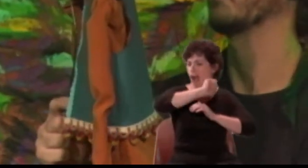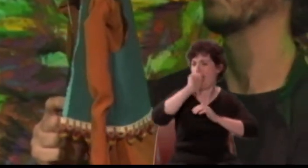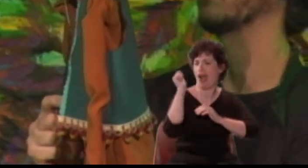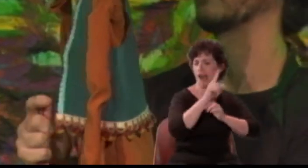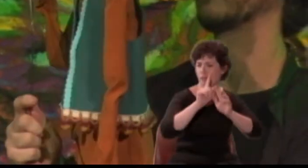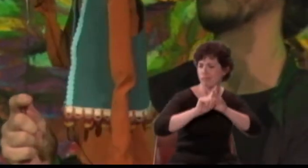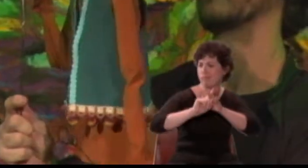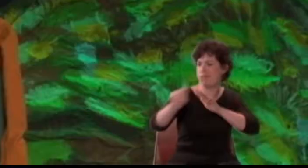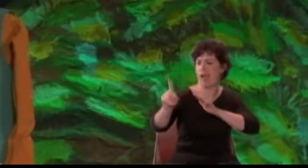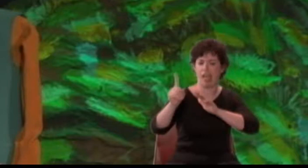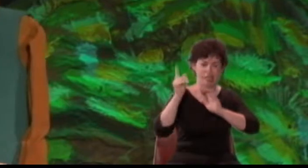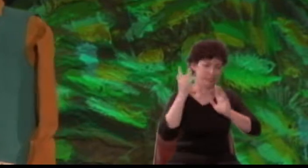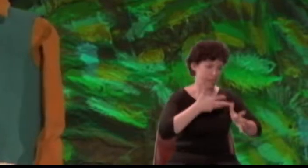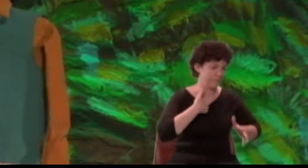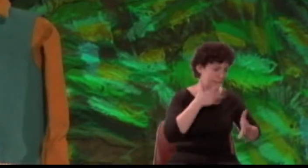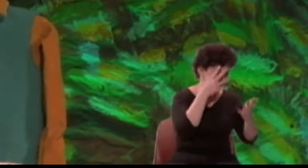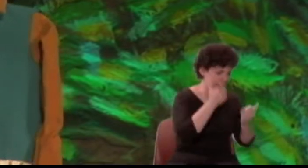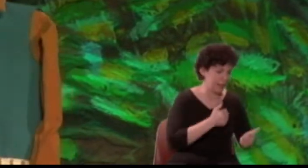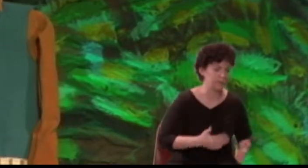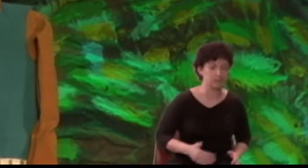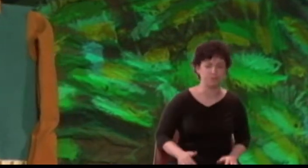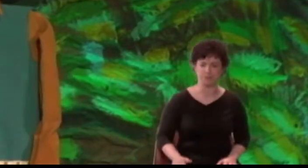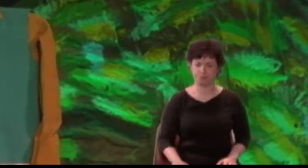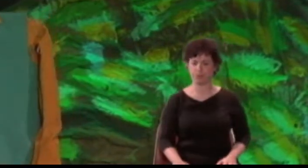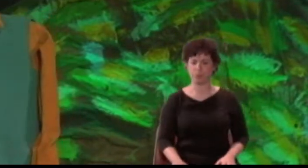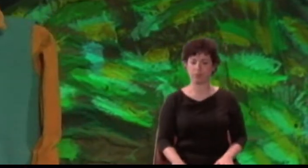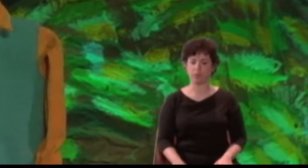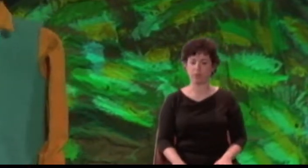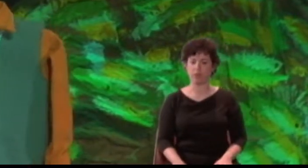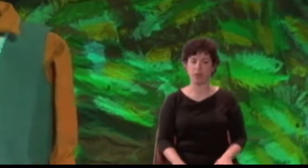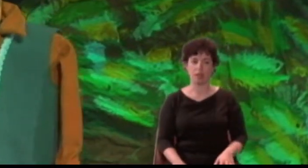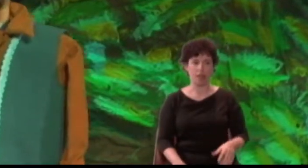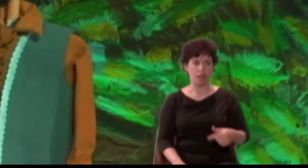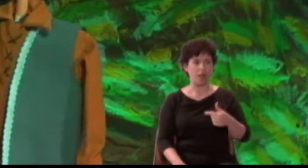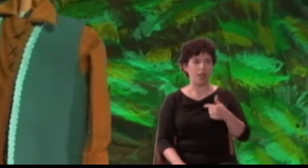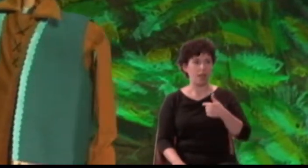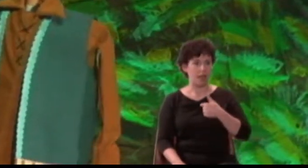I have had a most rare vision.